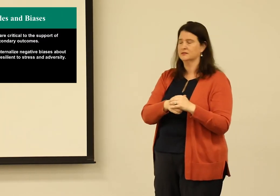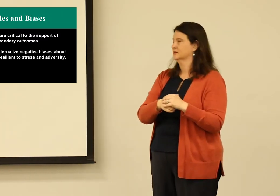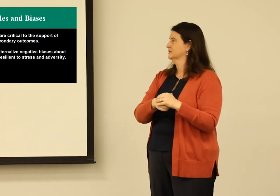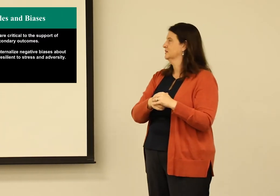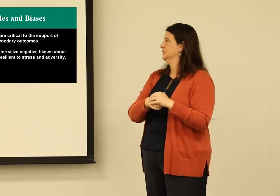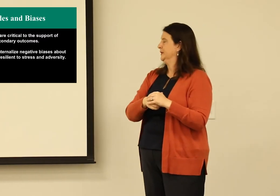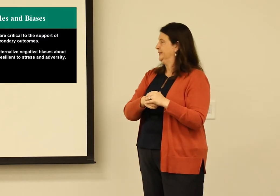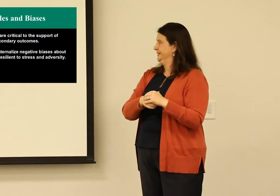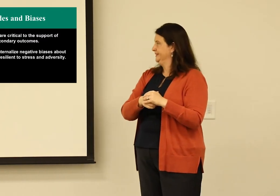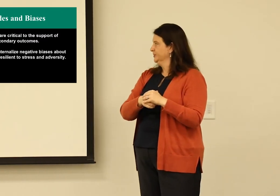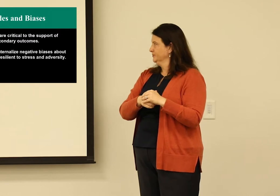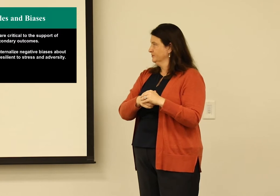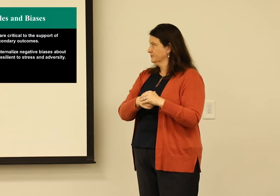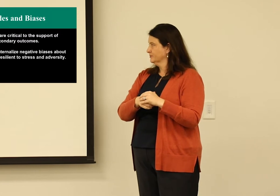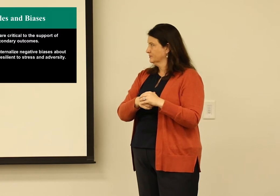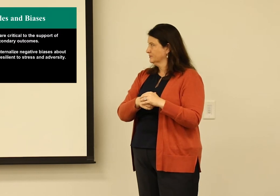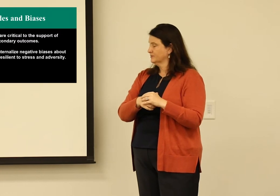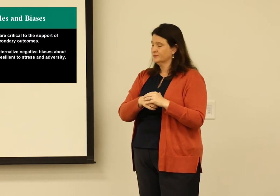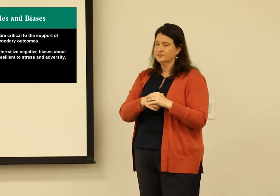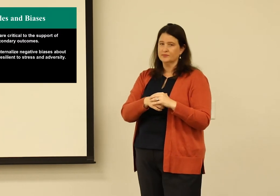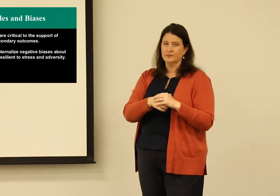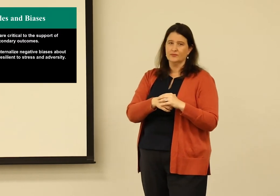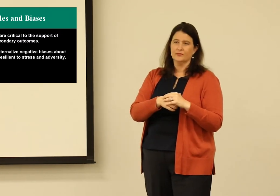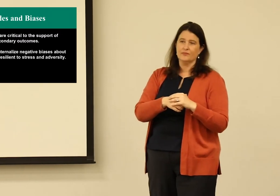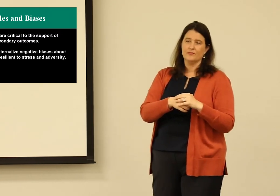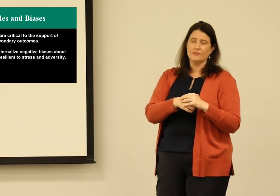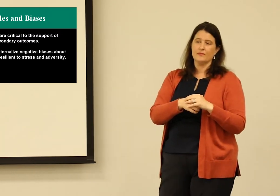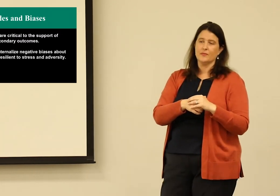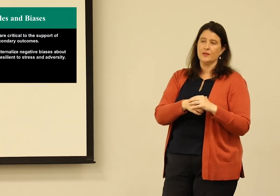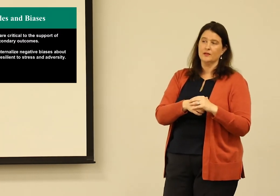that their child can grow up to be successful, if they don't see successful deaf individuals?